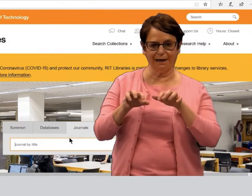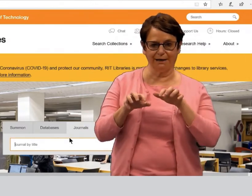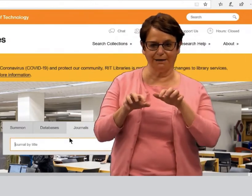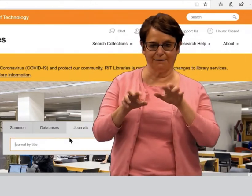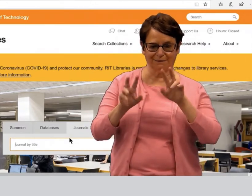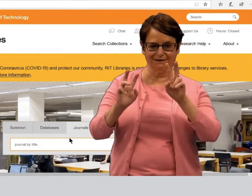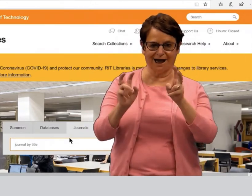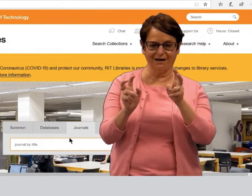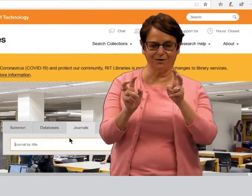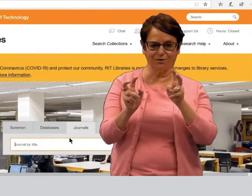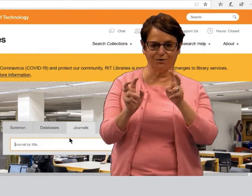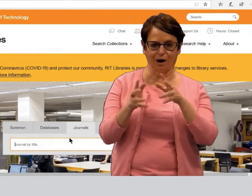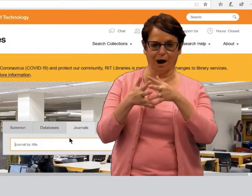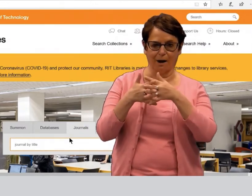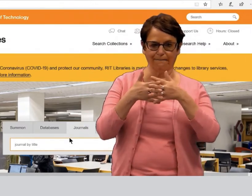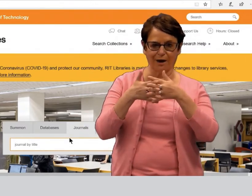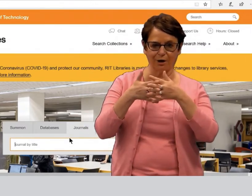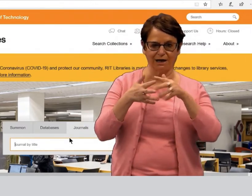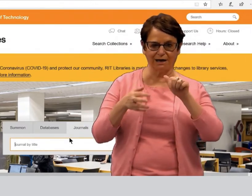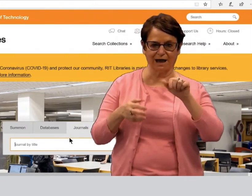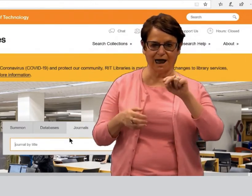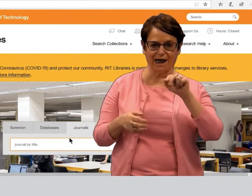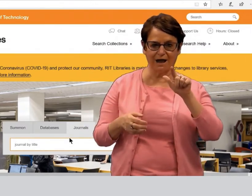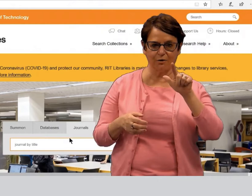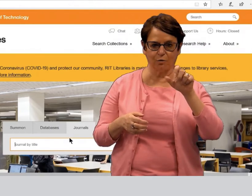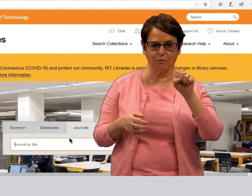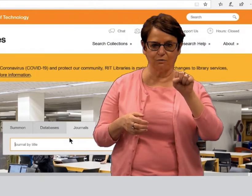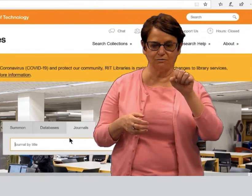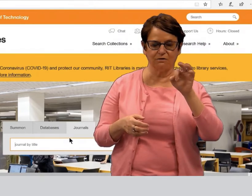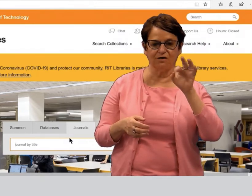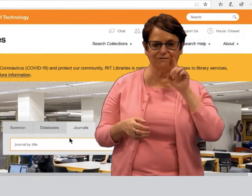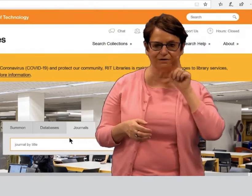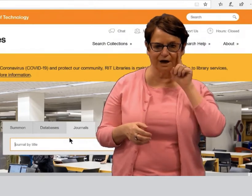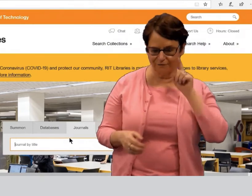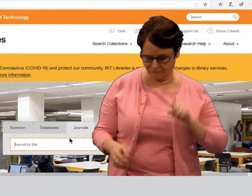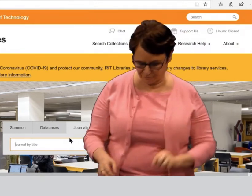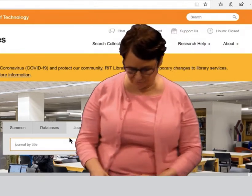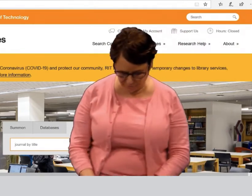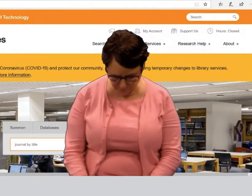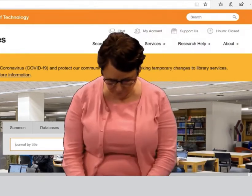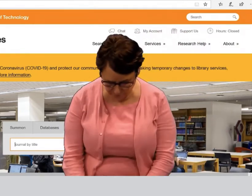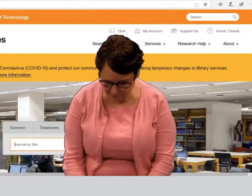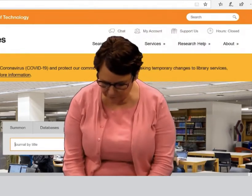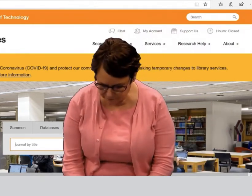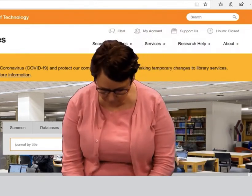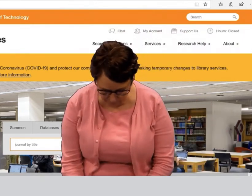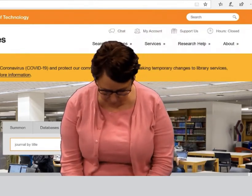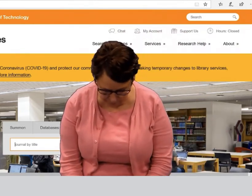I will type in the title-- American Annals of the Deaf.